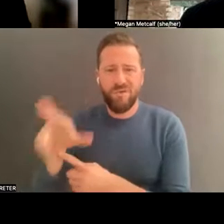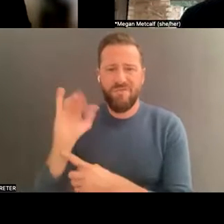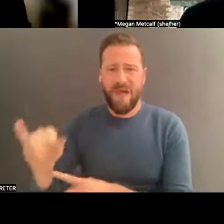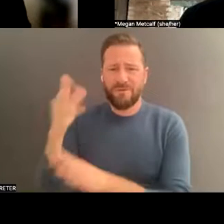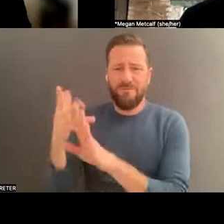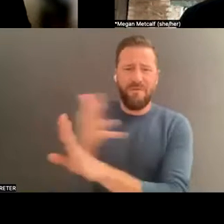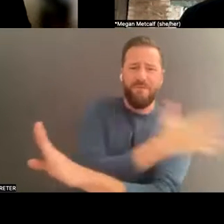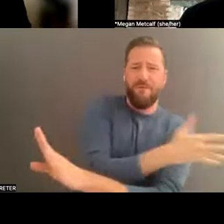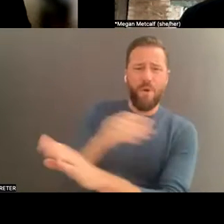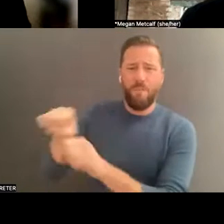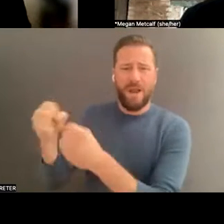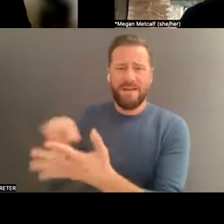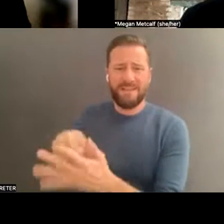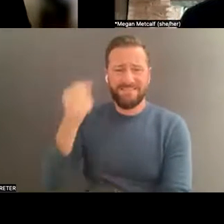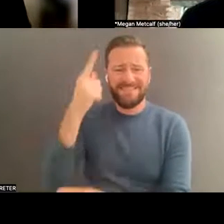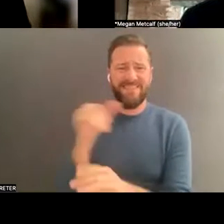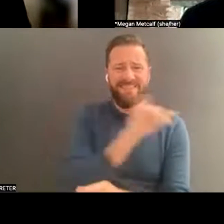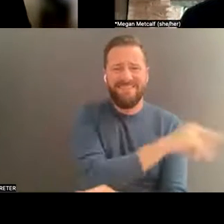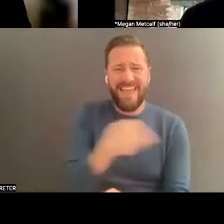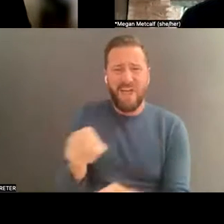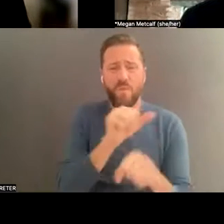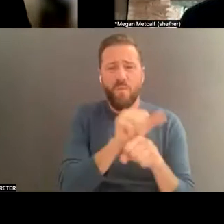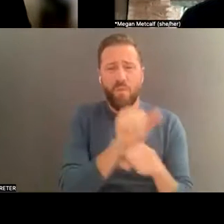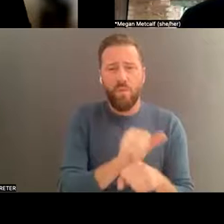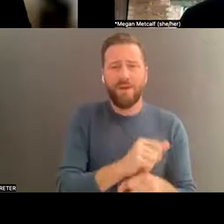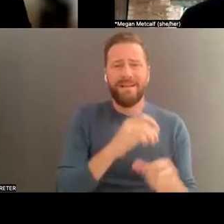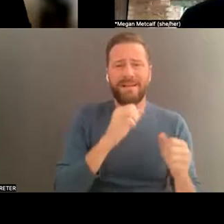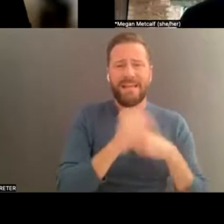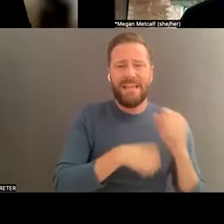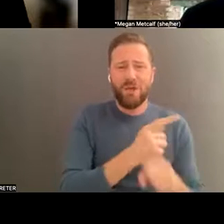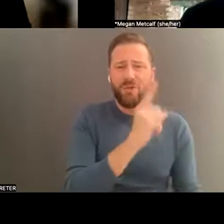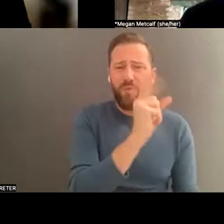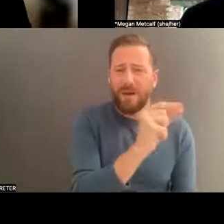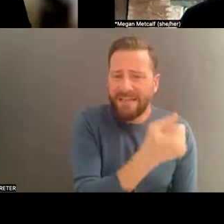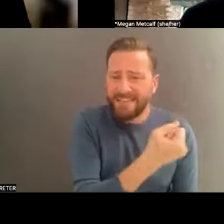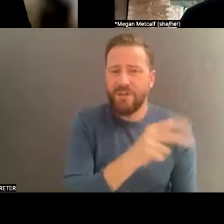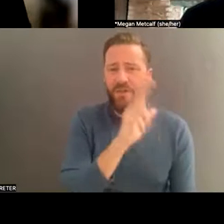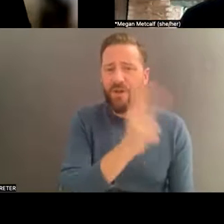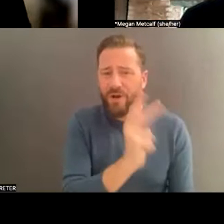breakdancing in the '20s, '30s, '40s , in the old black-and-